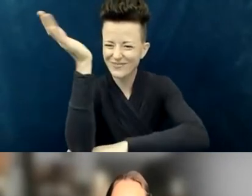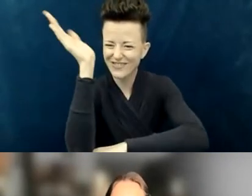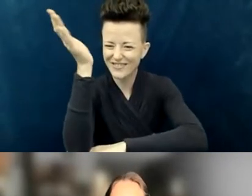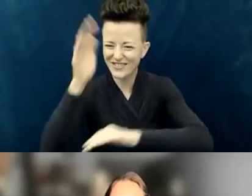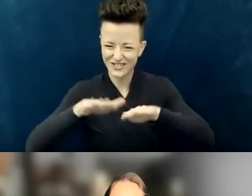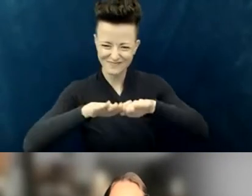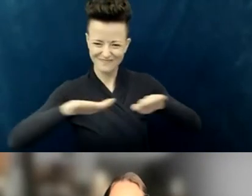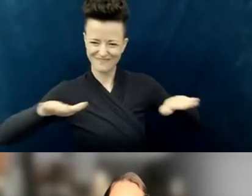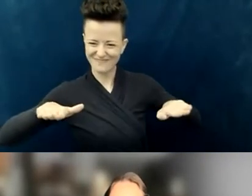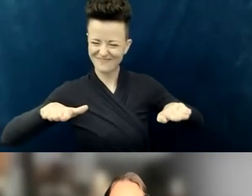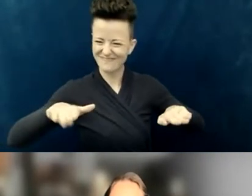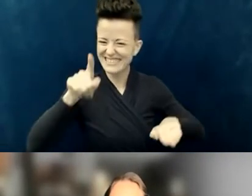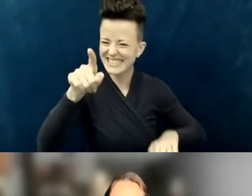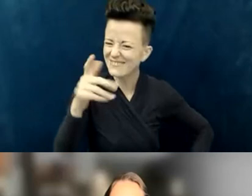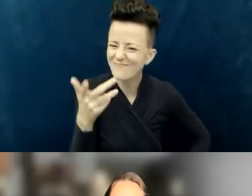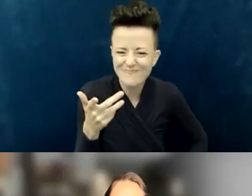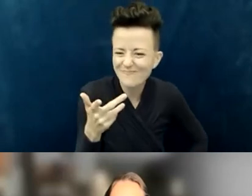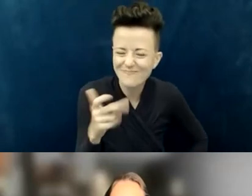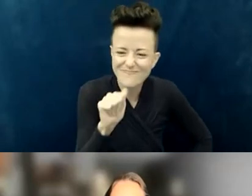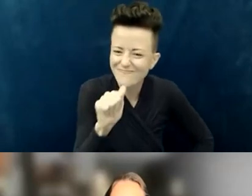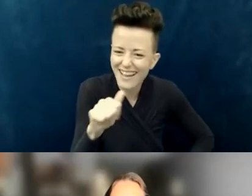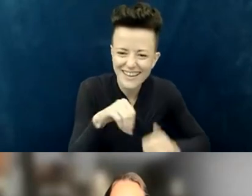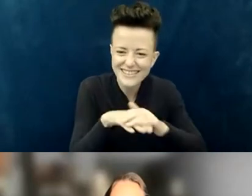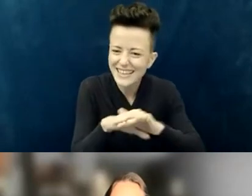Basically, the sanctuary wasn't touched;